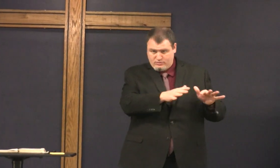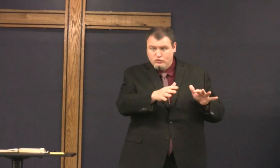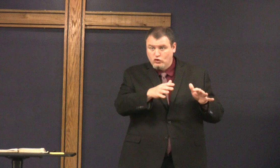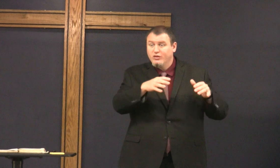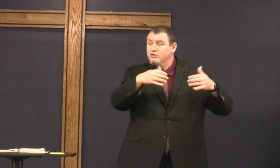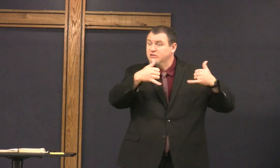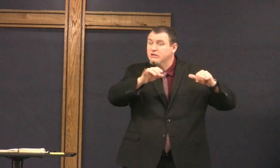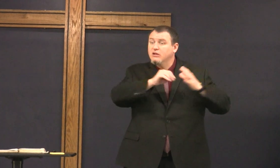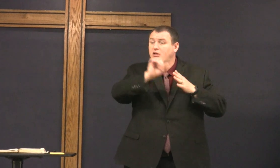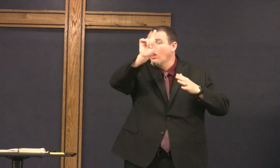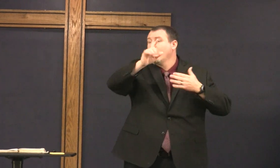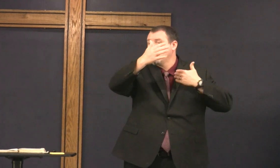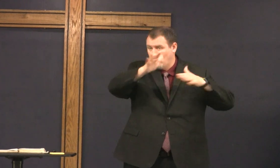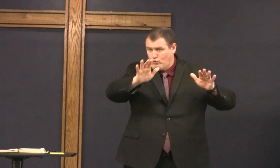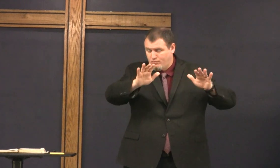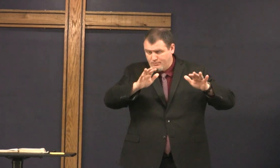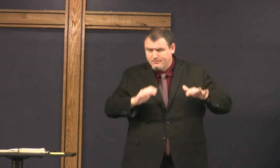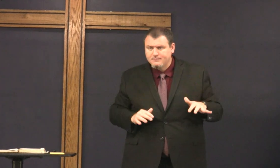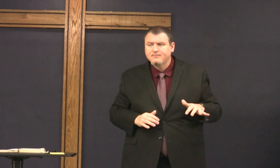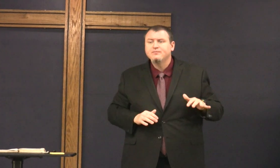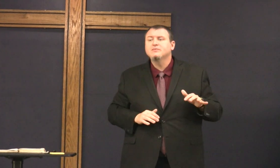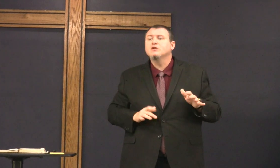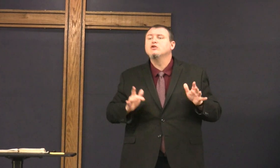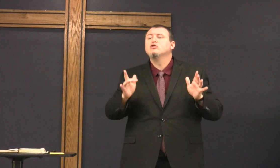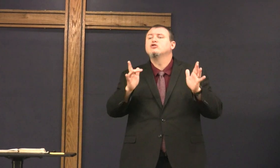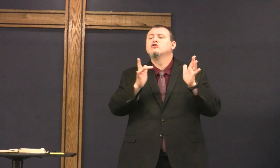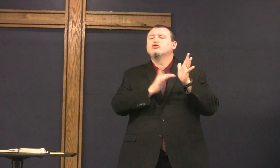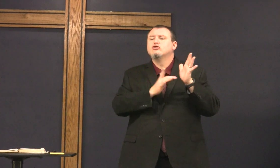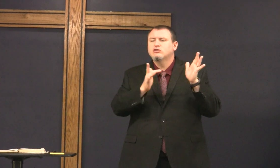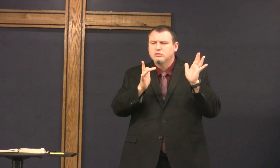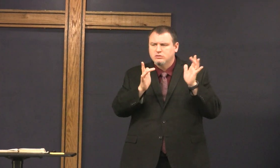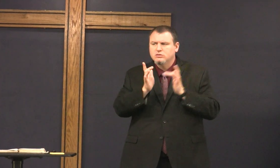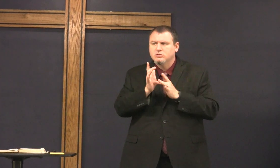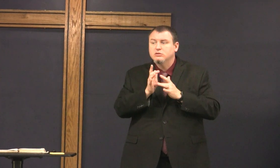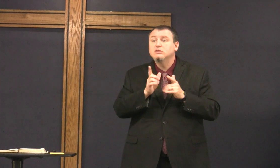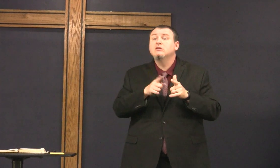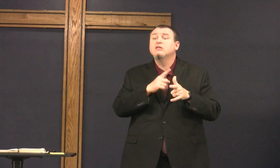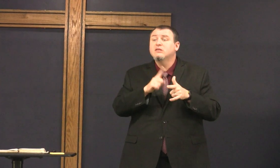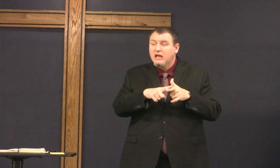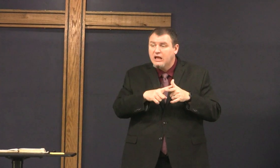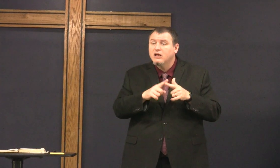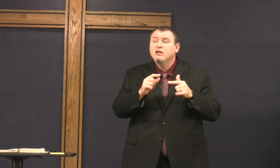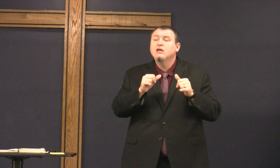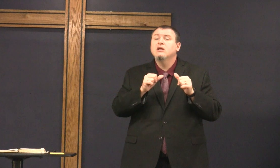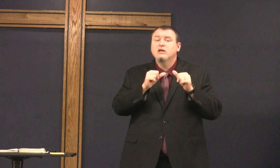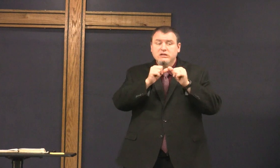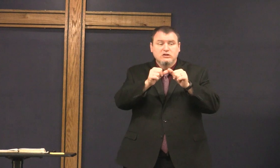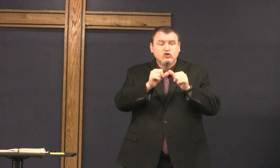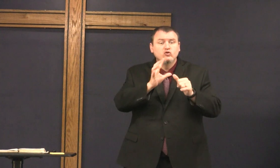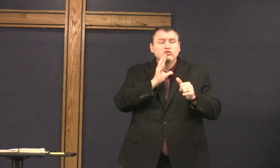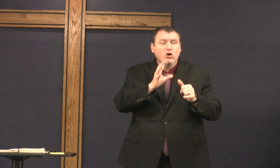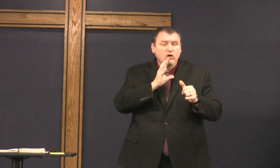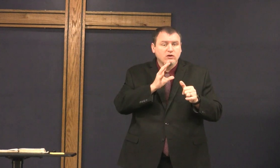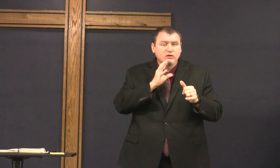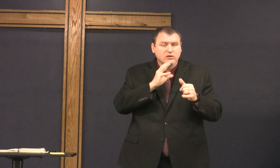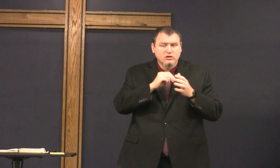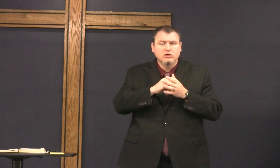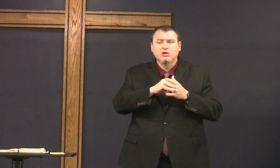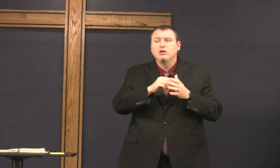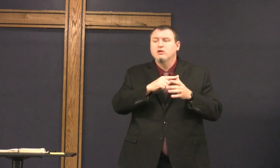so this happened when they were still in the upper room Jesus then continues to speak